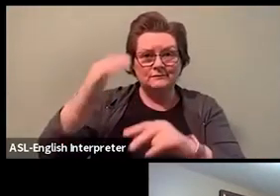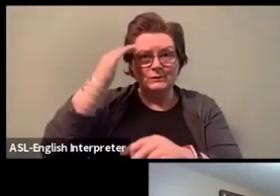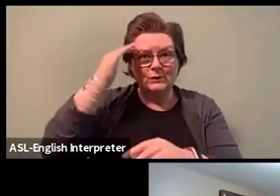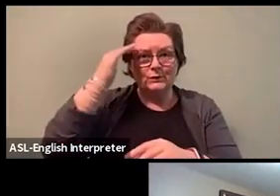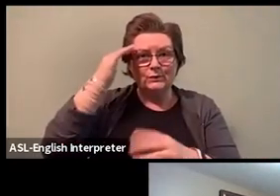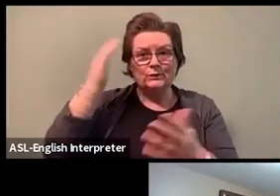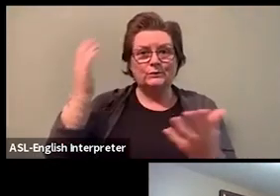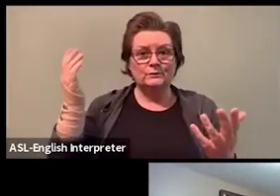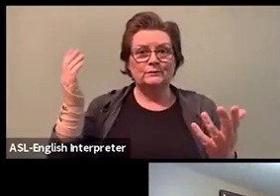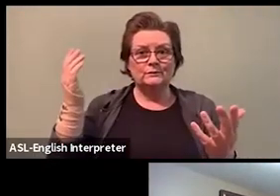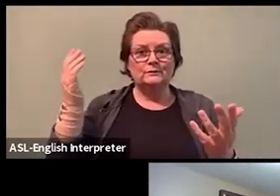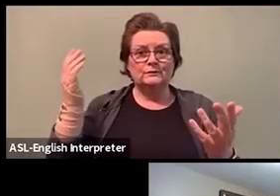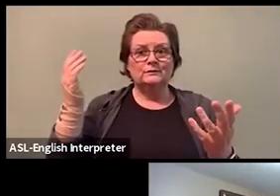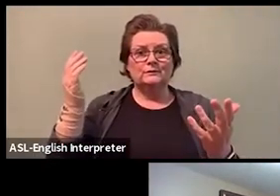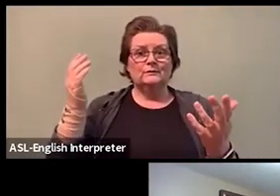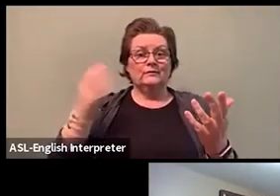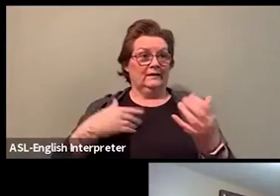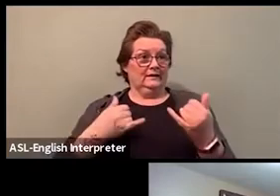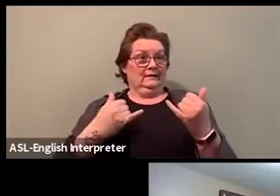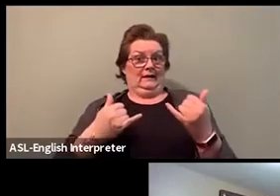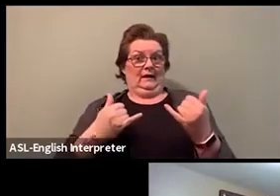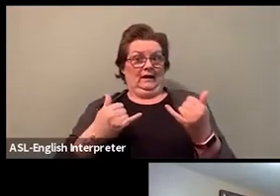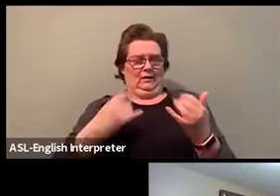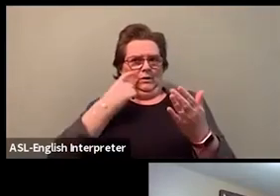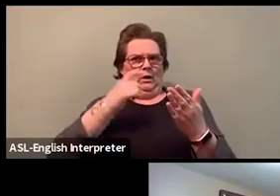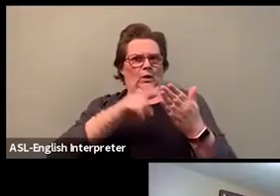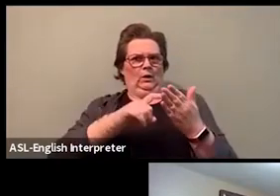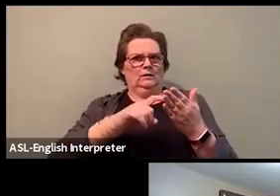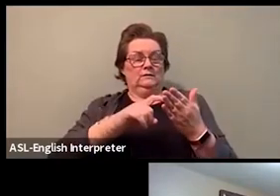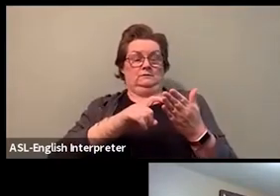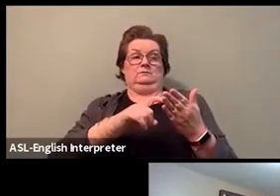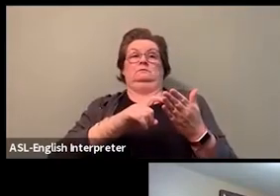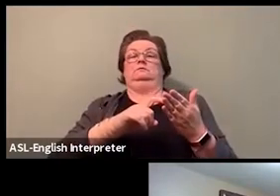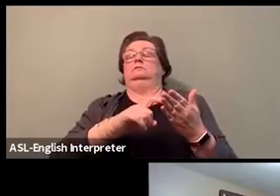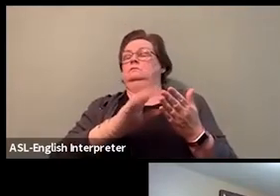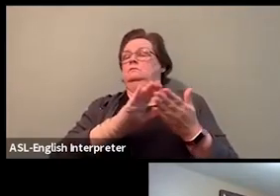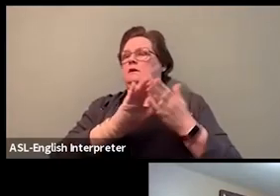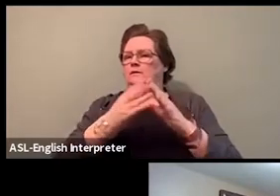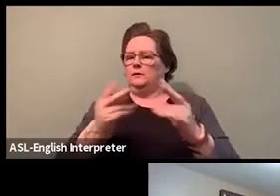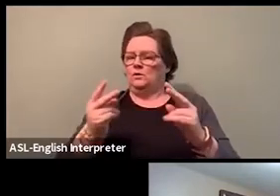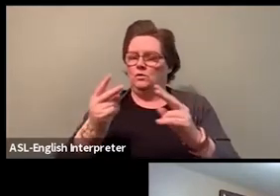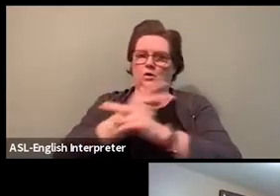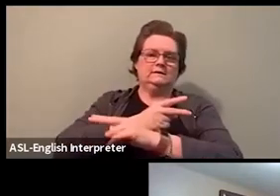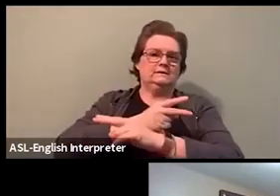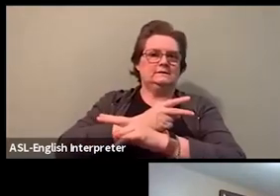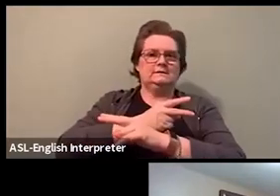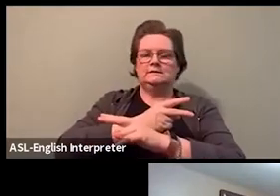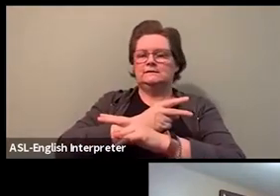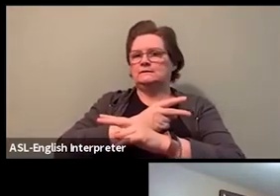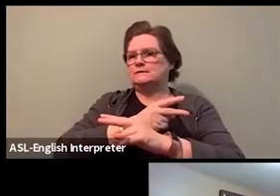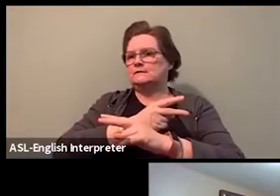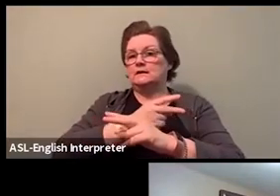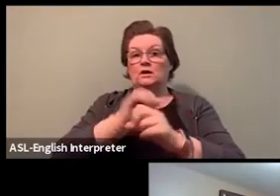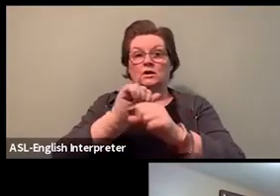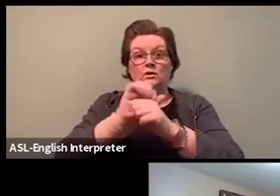the amount of violence that has increased with the impact of COVID-19, has absolutely disproportionately impacted black, indigenous